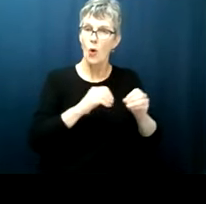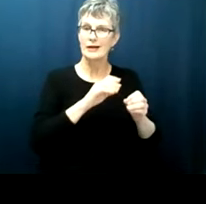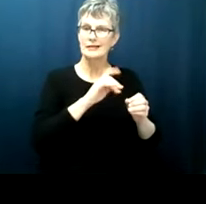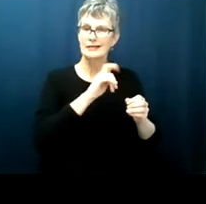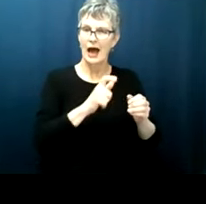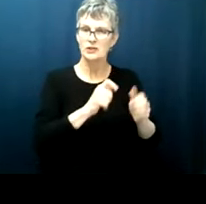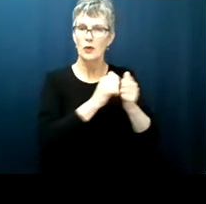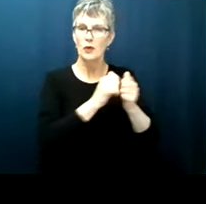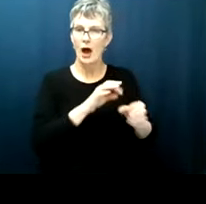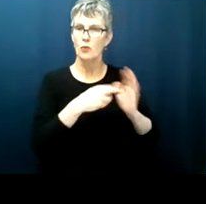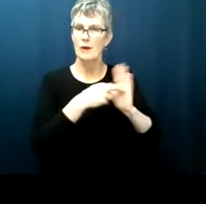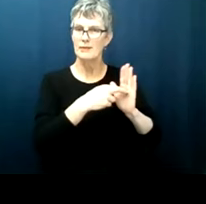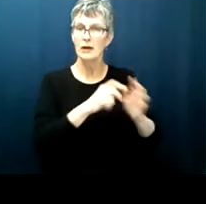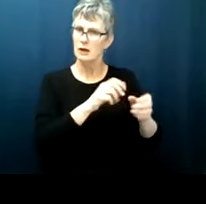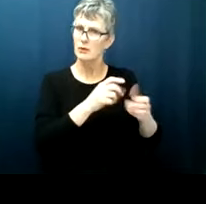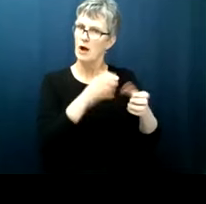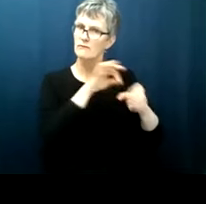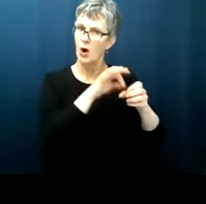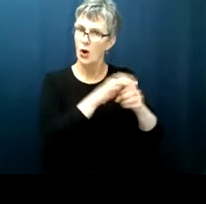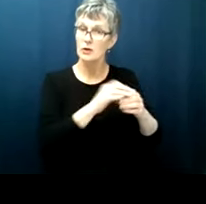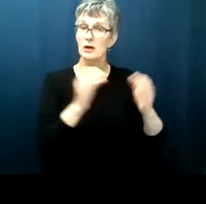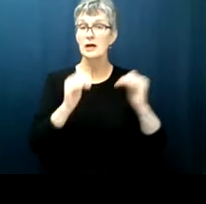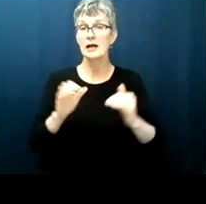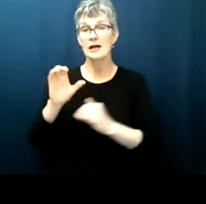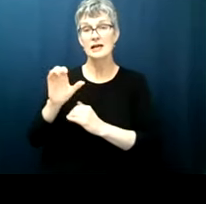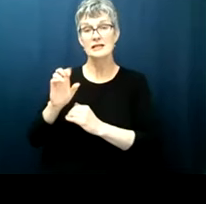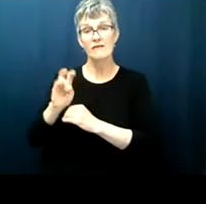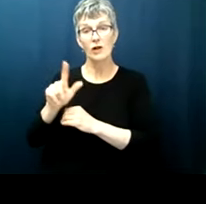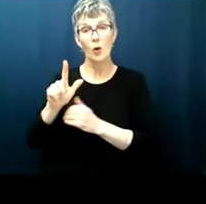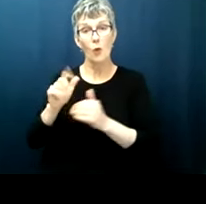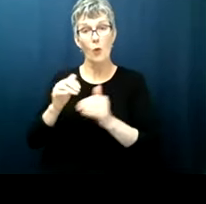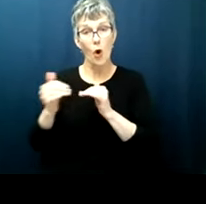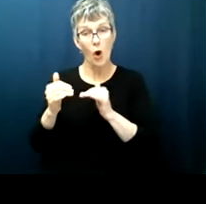it's no accident that the civil war was started in south carolina one of two states that at the time